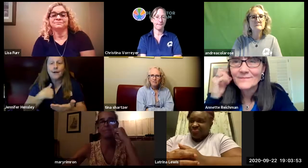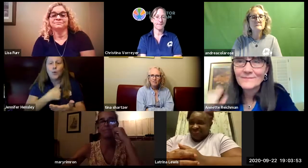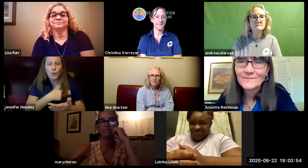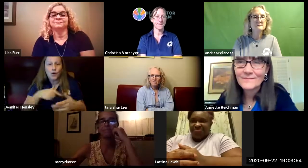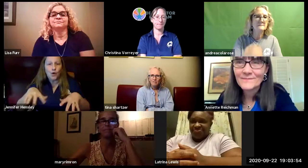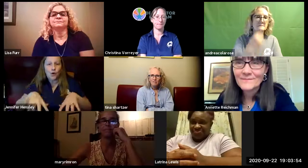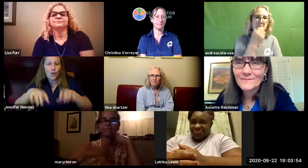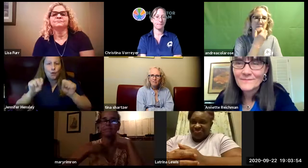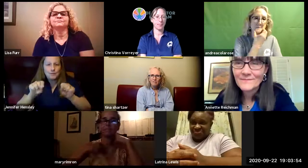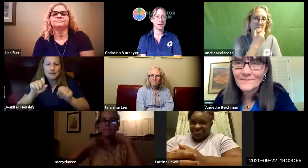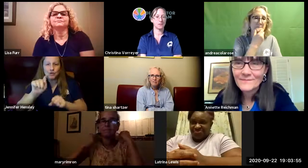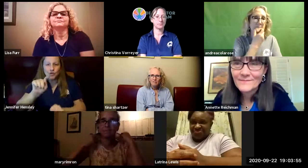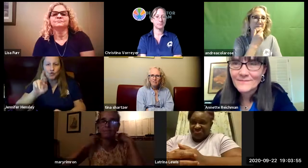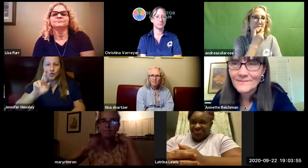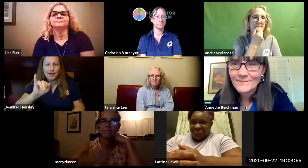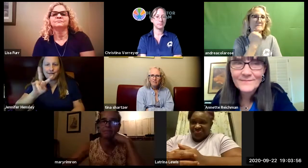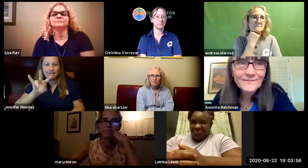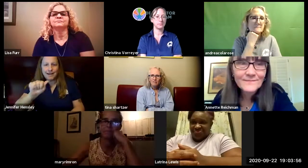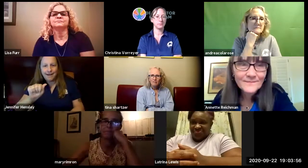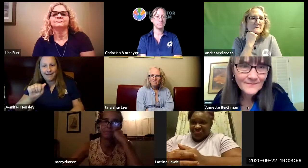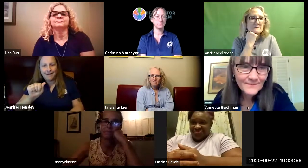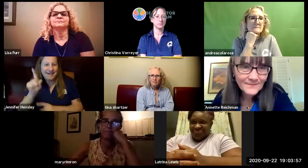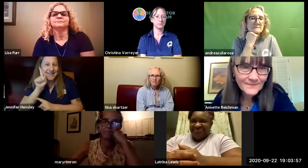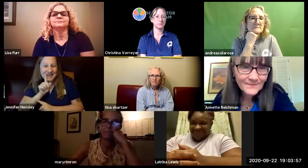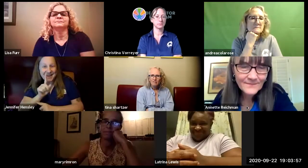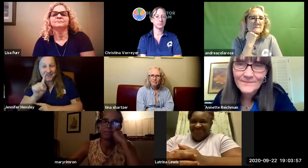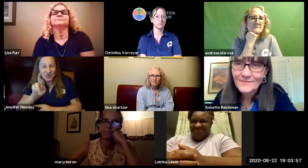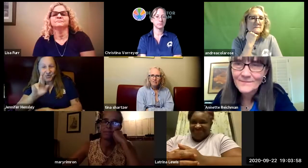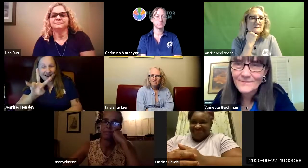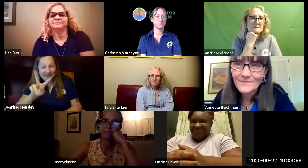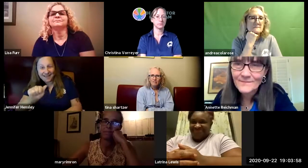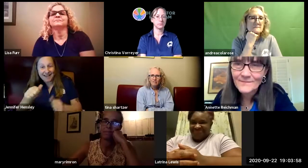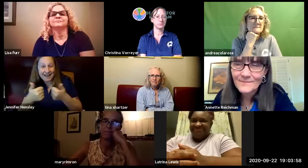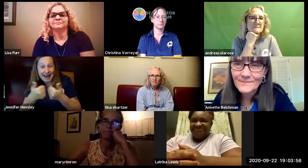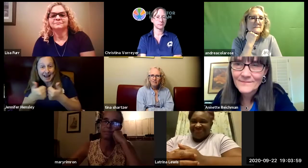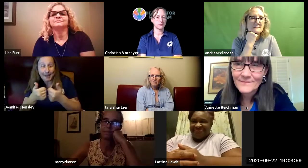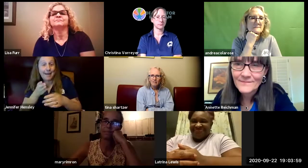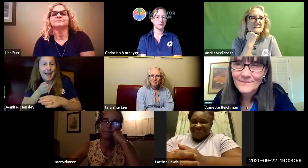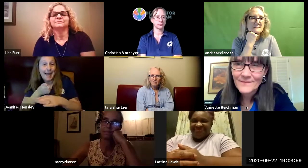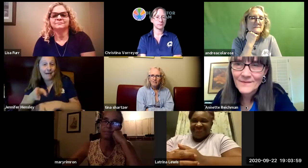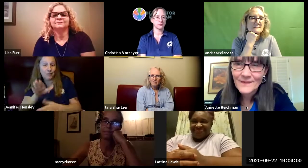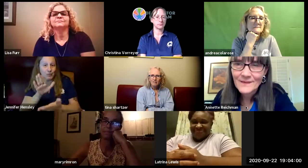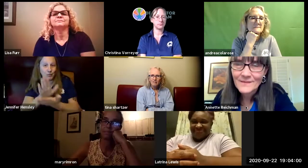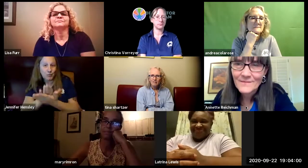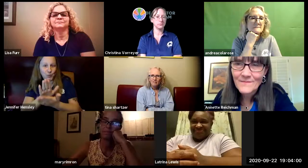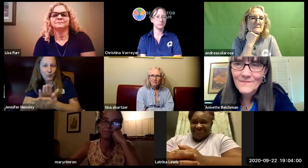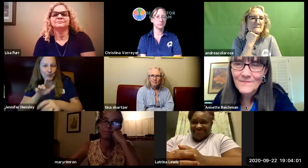so for example during deaf awareness week